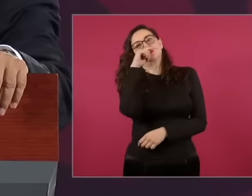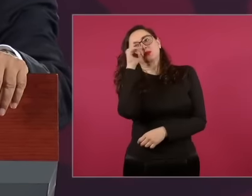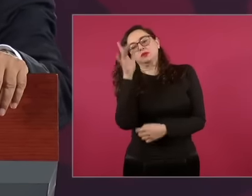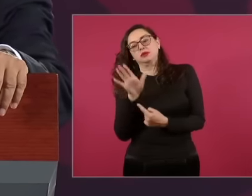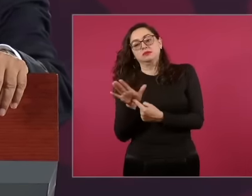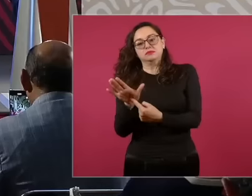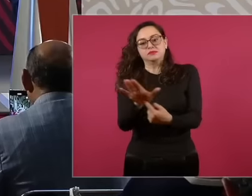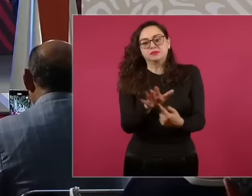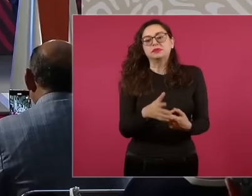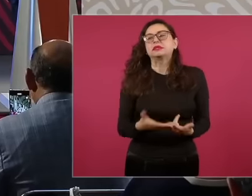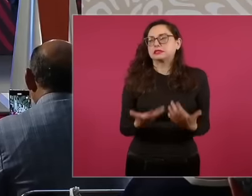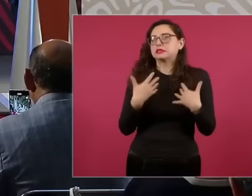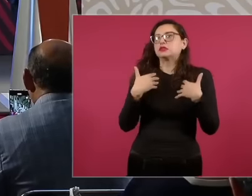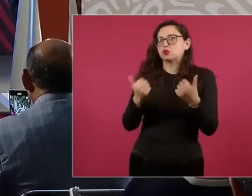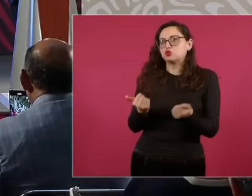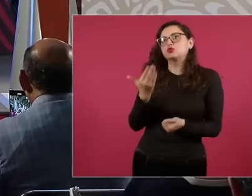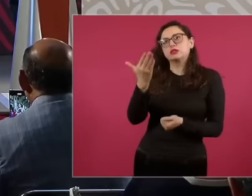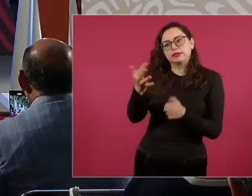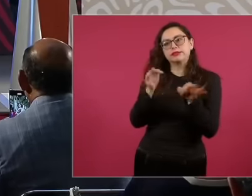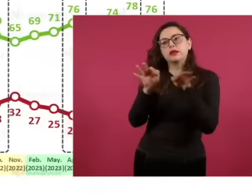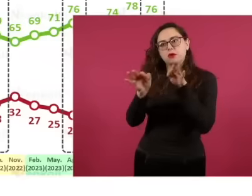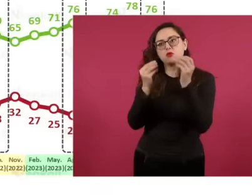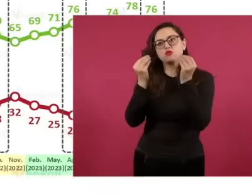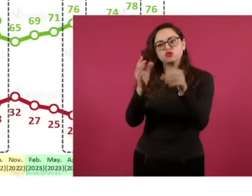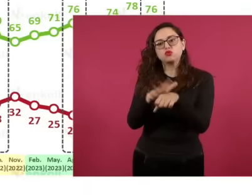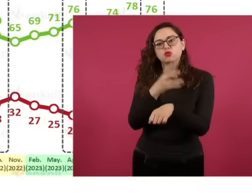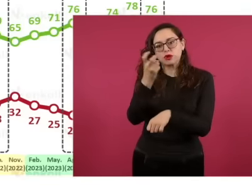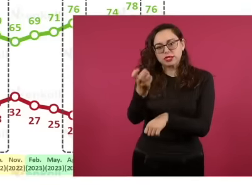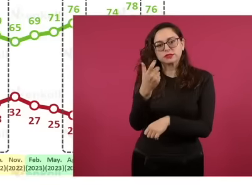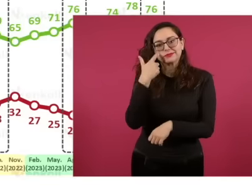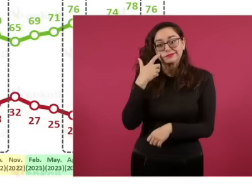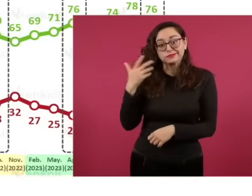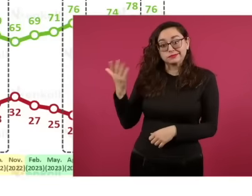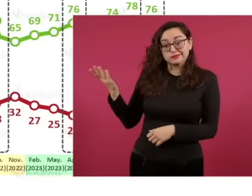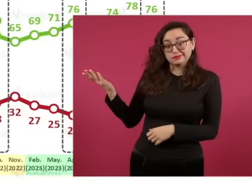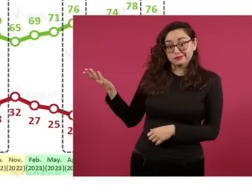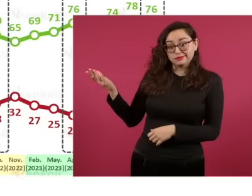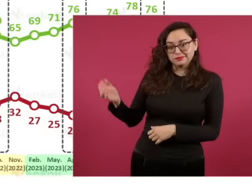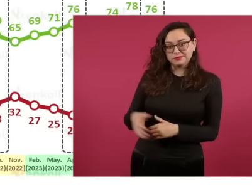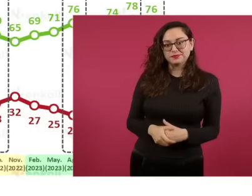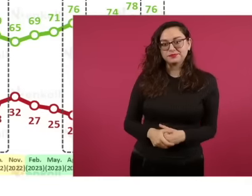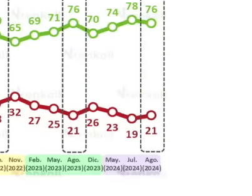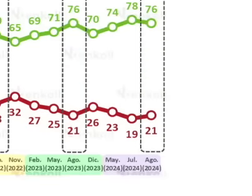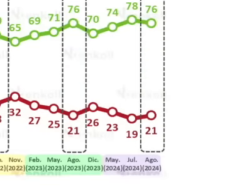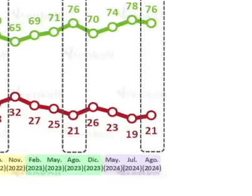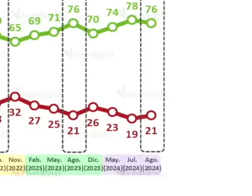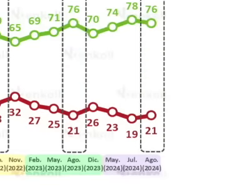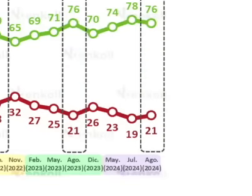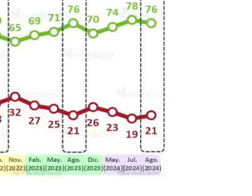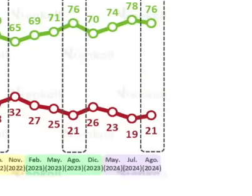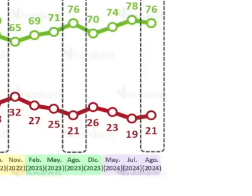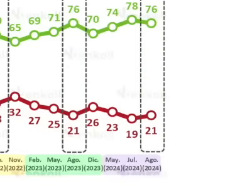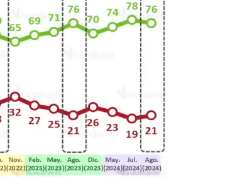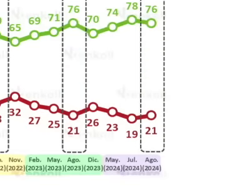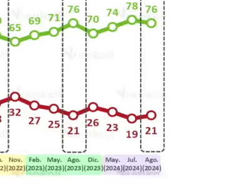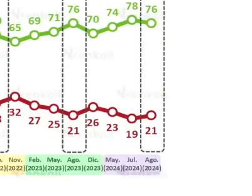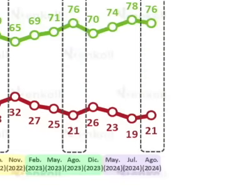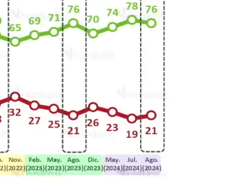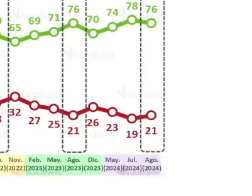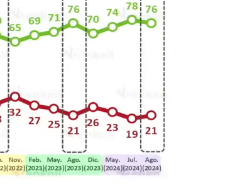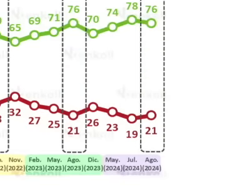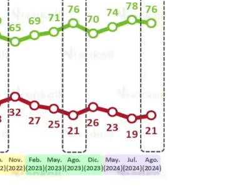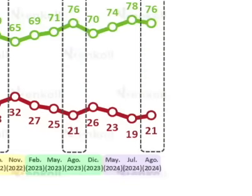figures and they